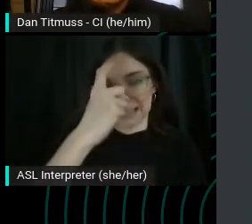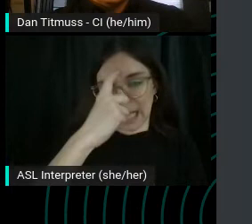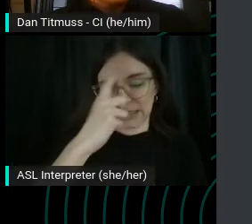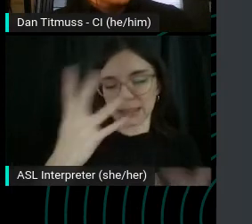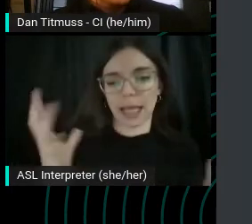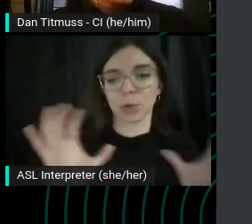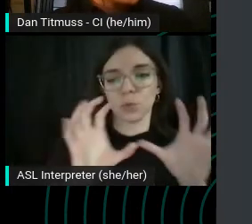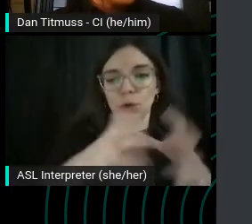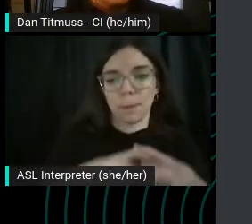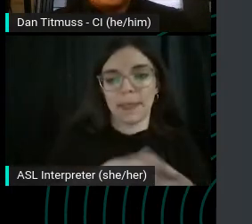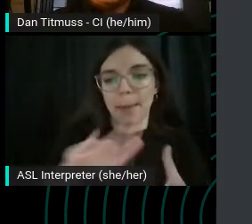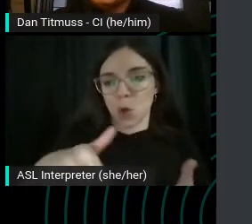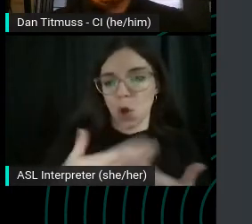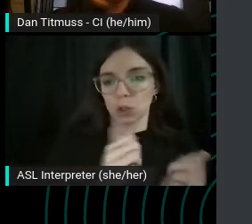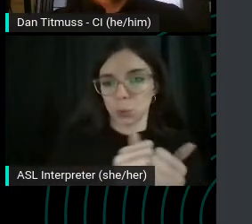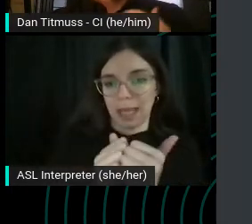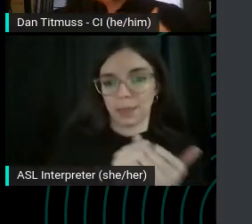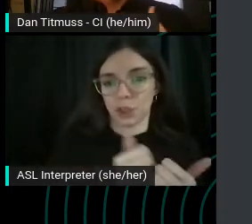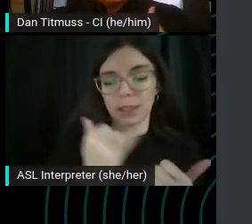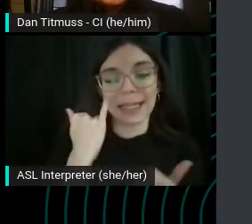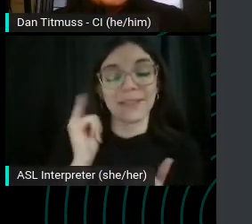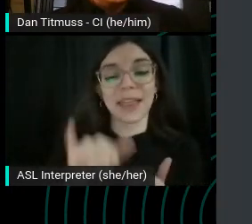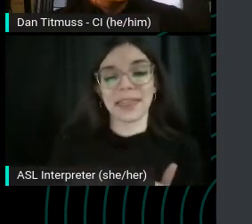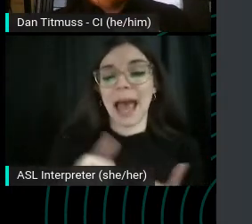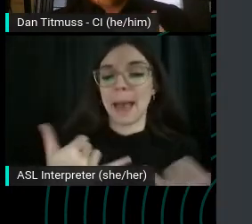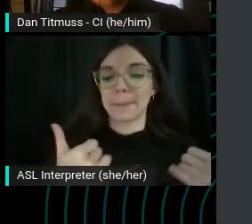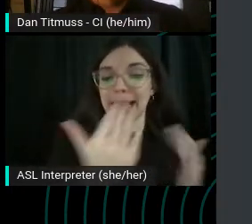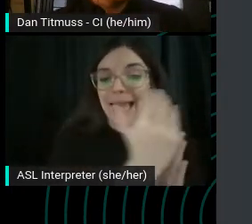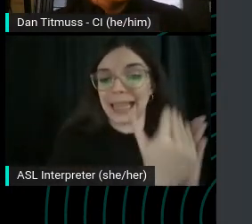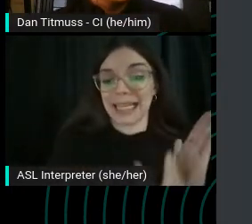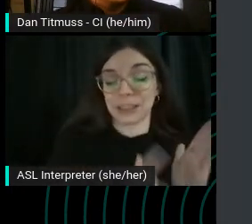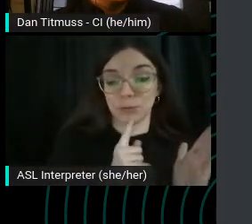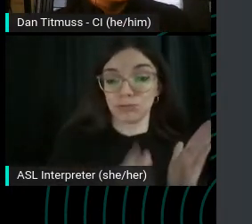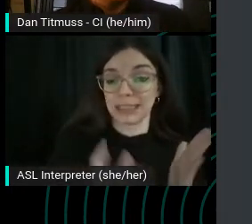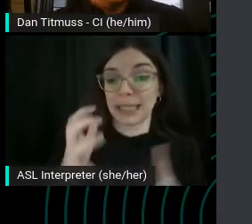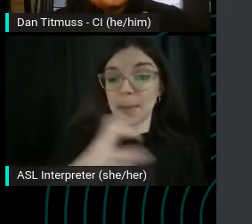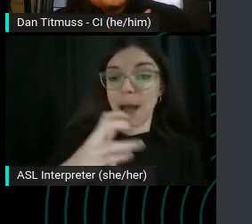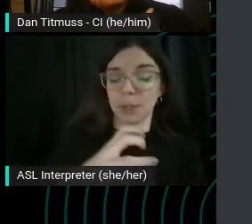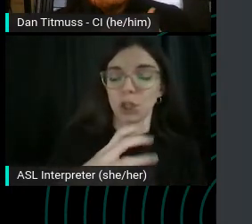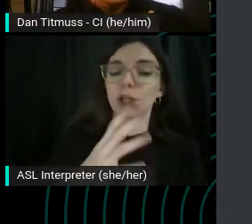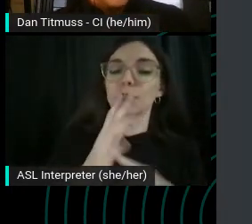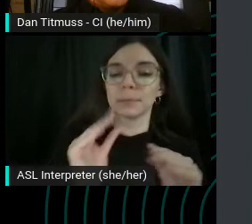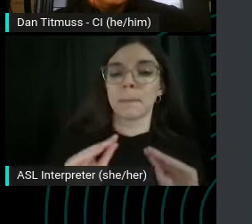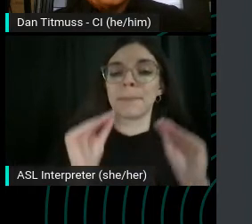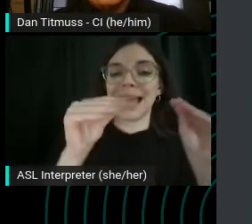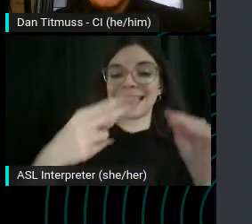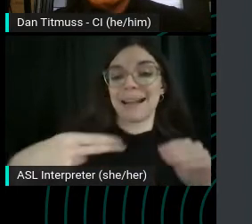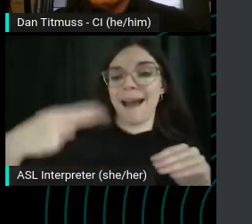If that playlist is super popular place, it high on the on the YouTube channel that you have.